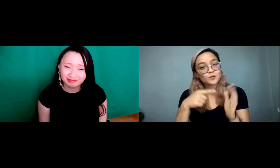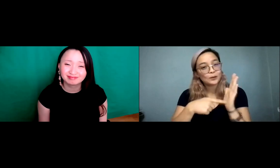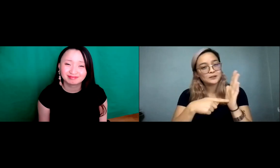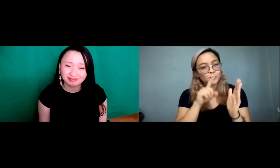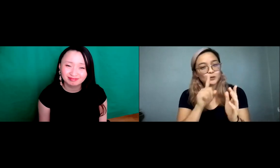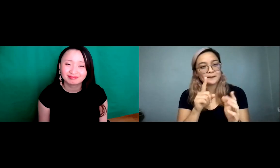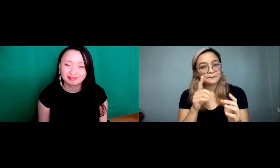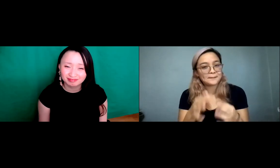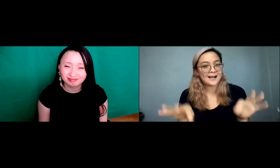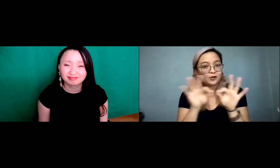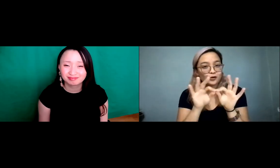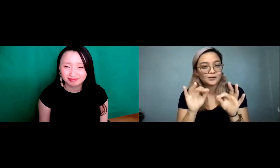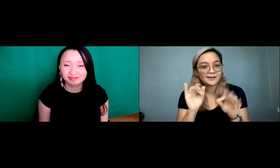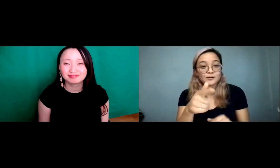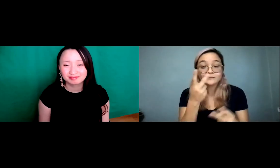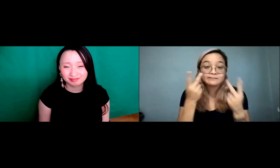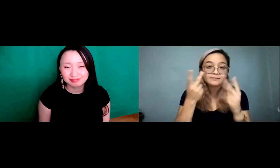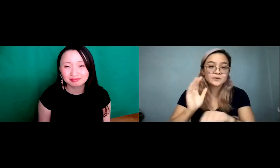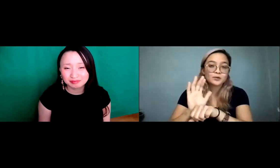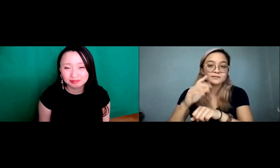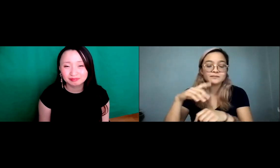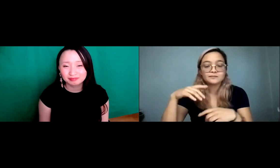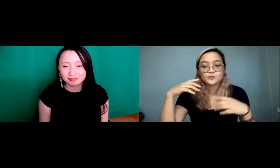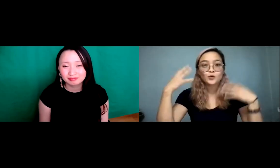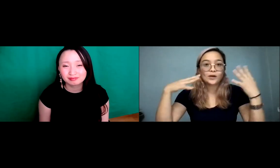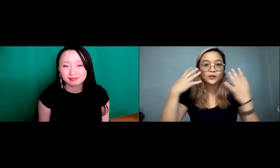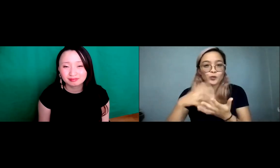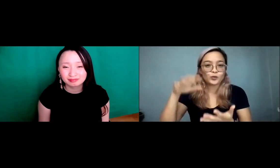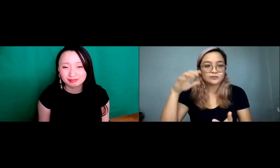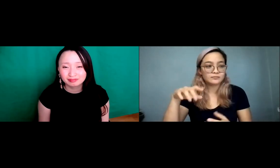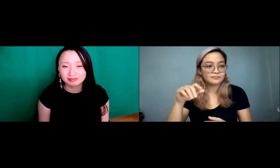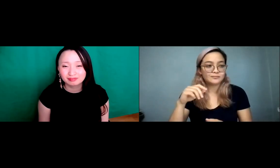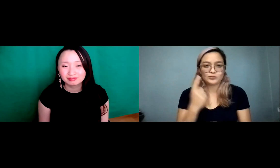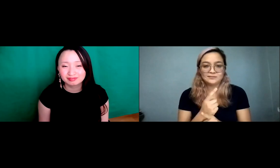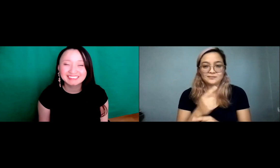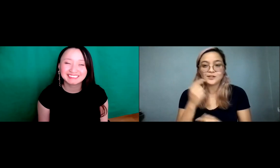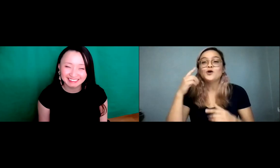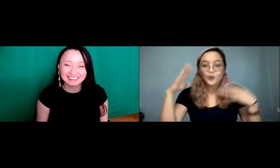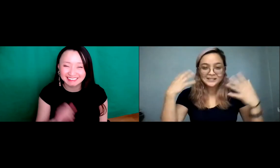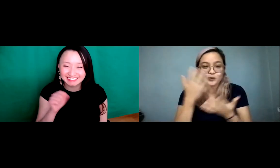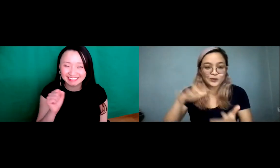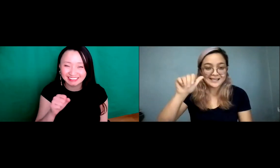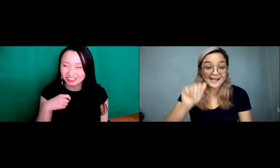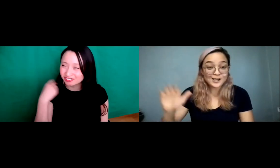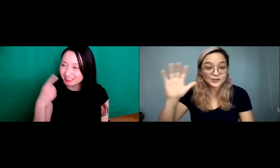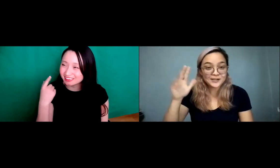Japanese, but to just representation is important. You see them on the Was it the crazy rich